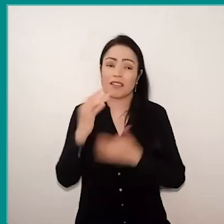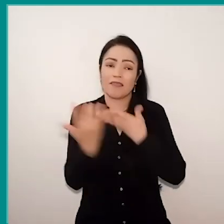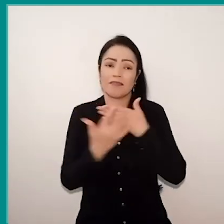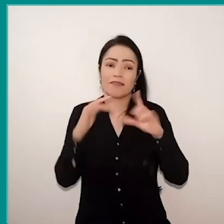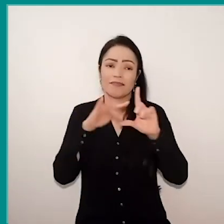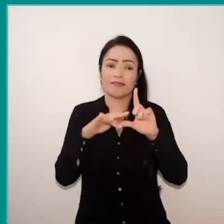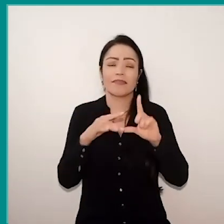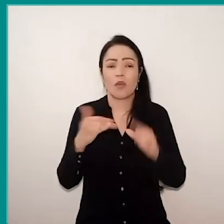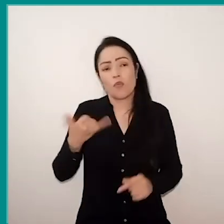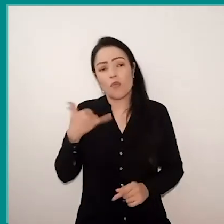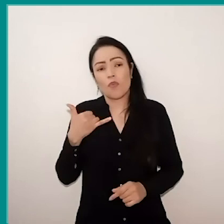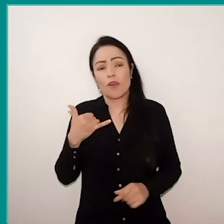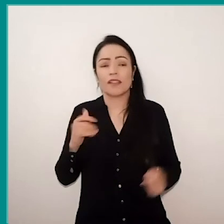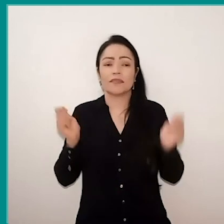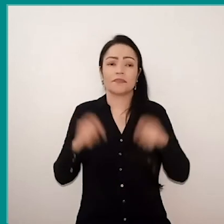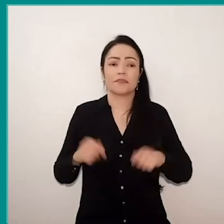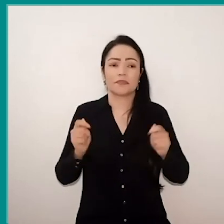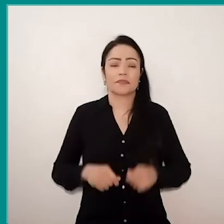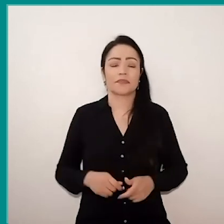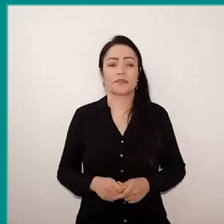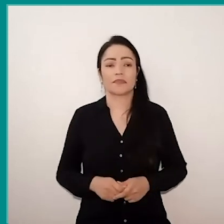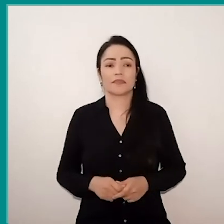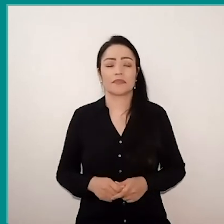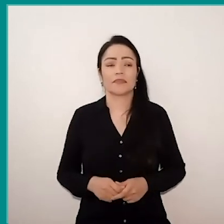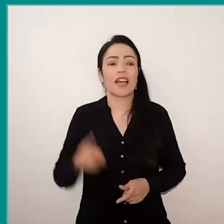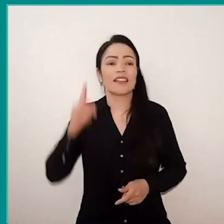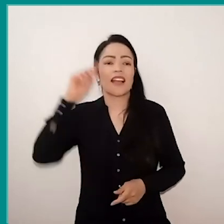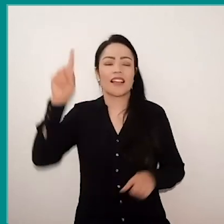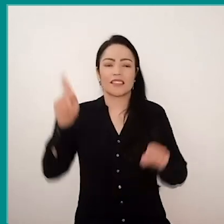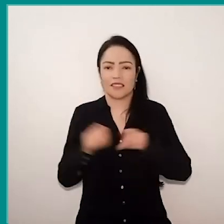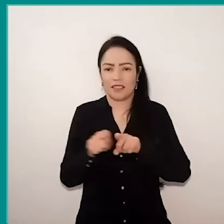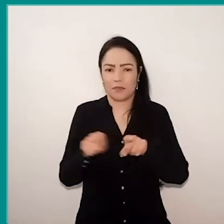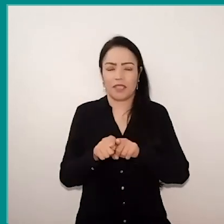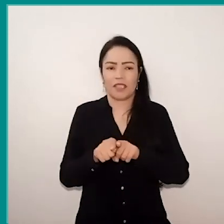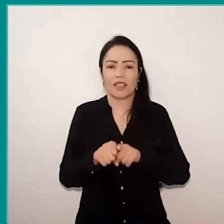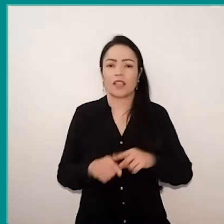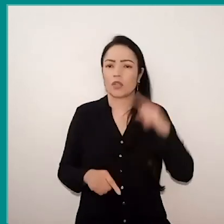He also had the idea of the diaries, whereas who has no cell phone